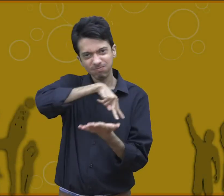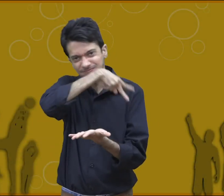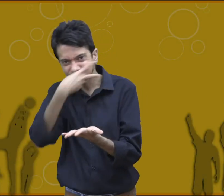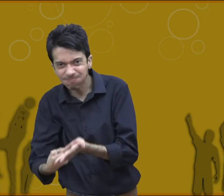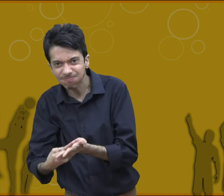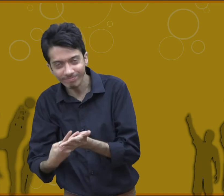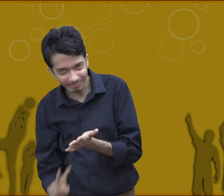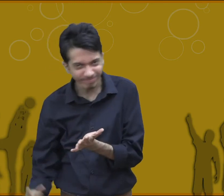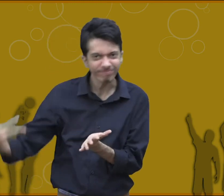resilience